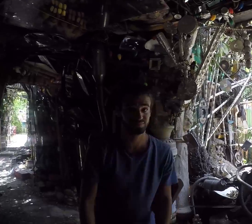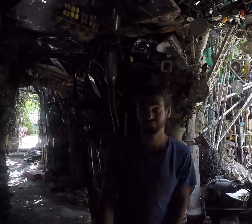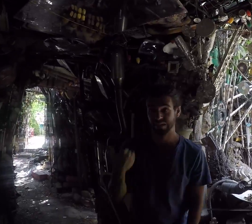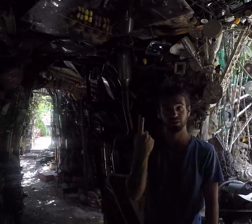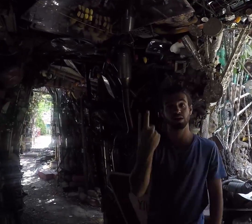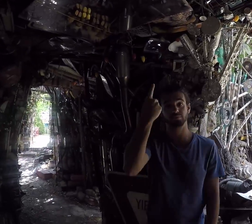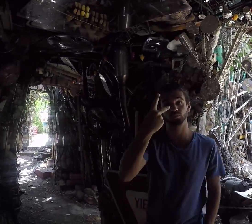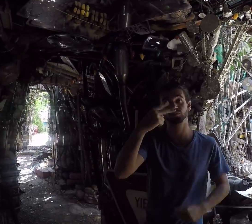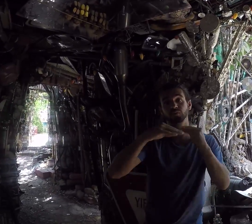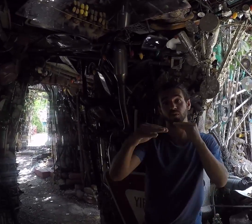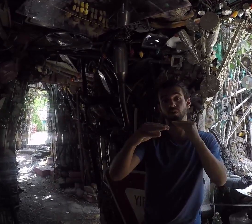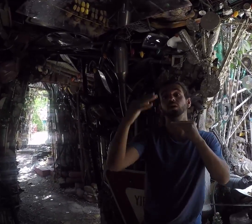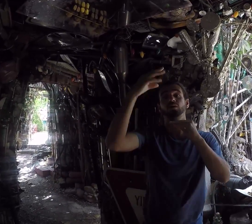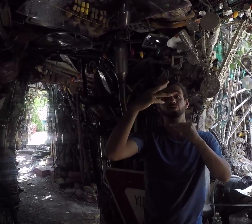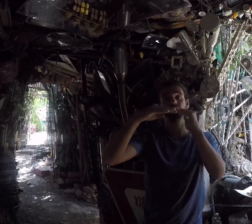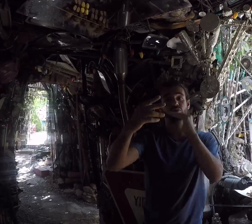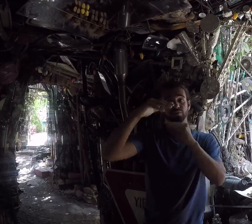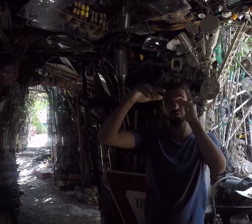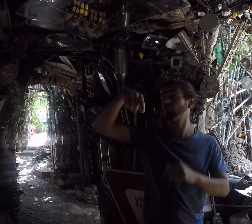There are two floors - second and third floors.